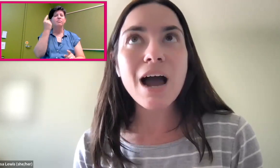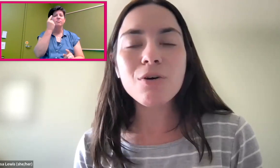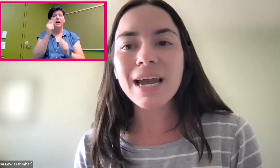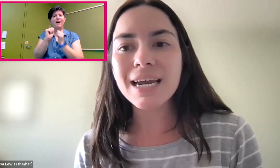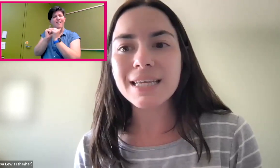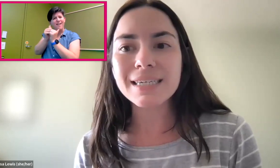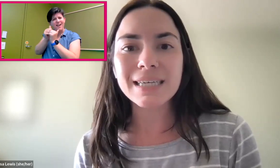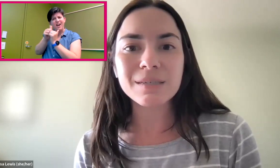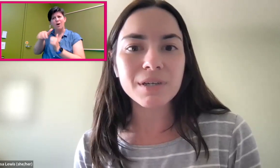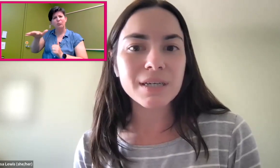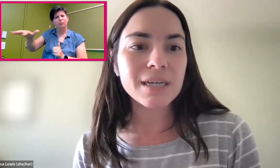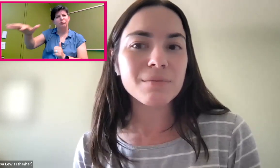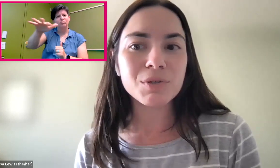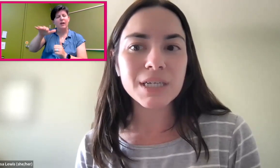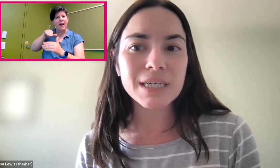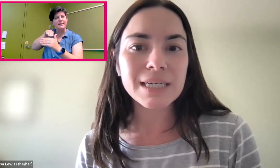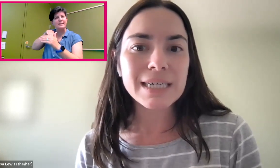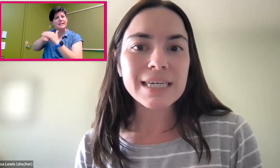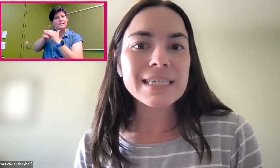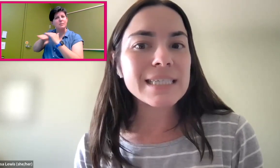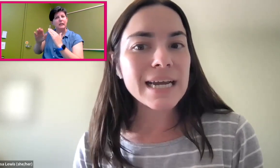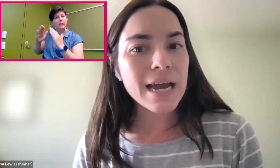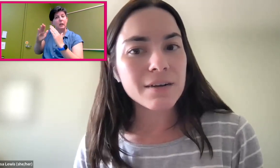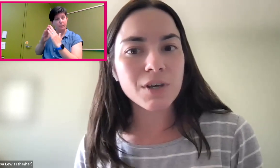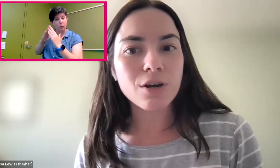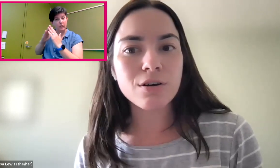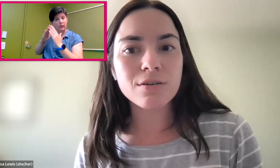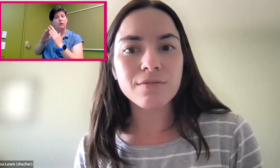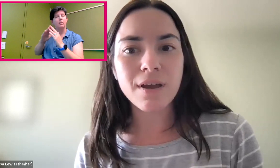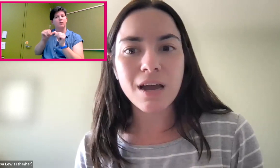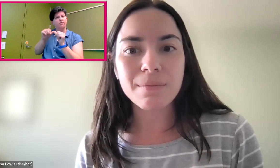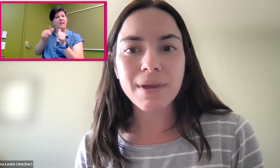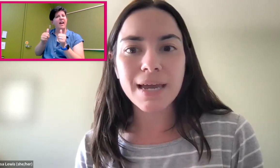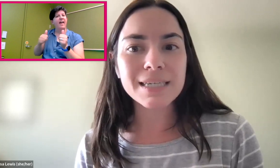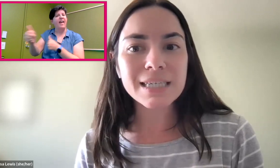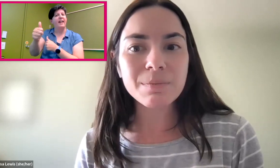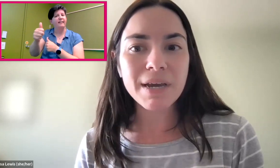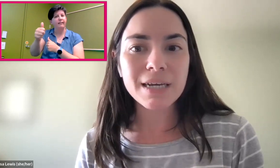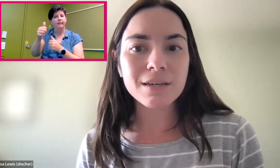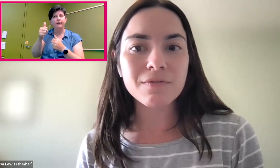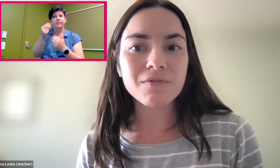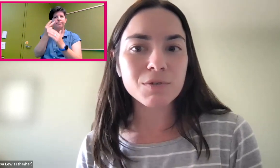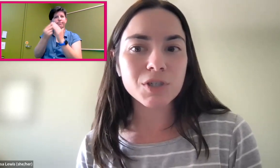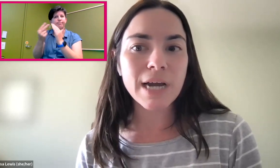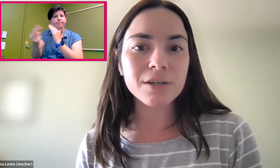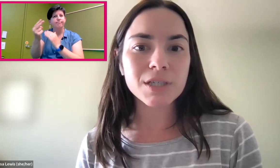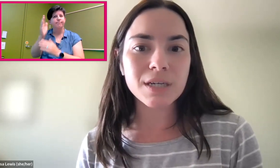how can the accessibility community stay ahead of the curve and anticipate future challenges